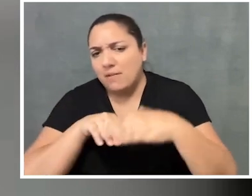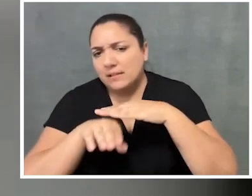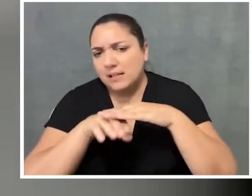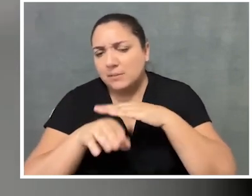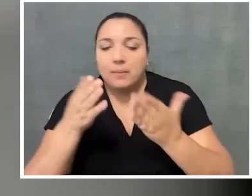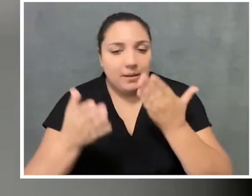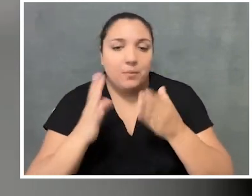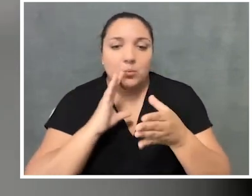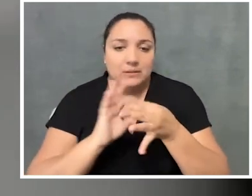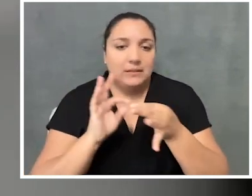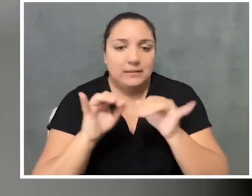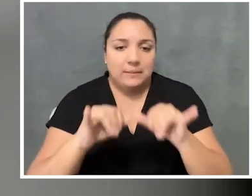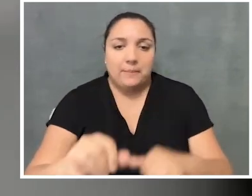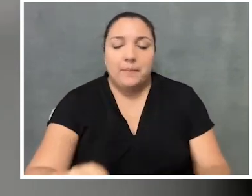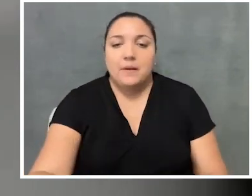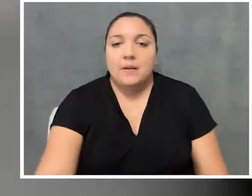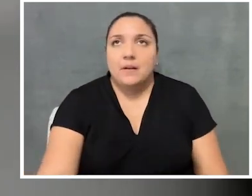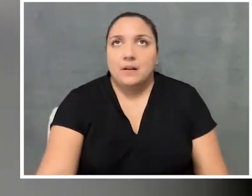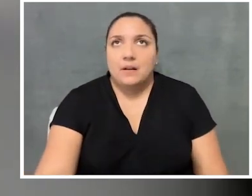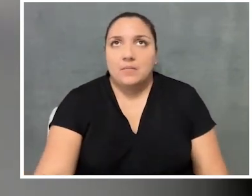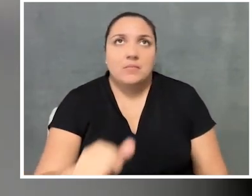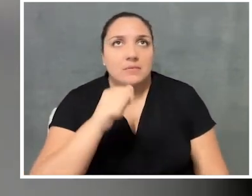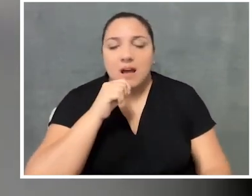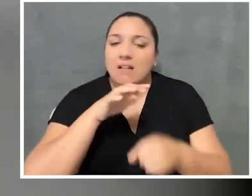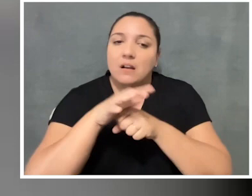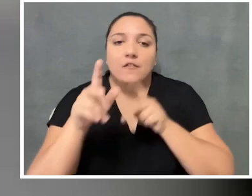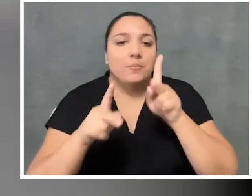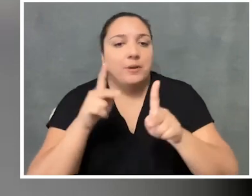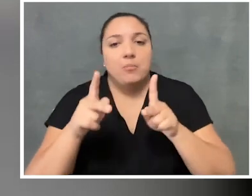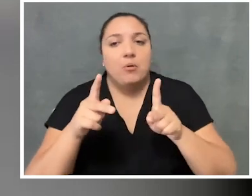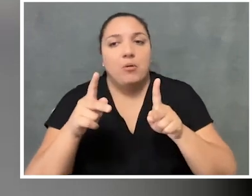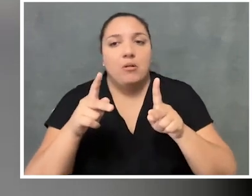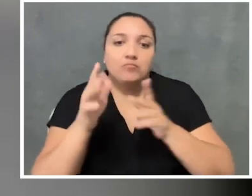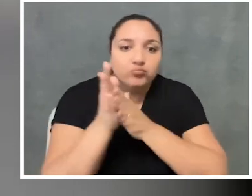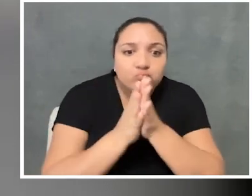who do accessibility work probably tell you the same thing, is lack of buy-in.